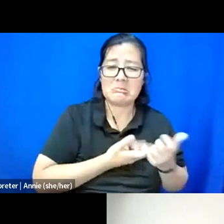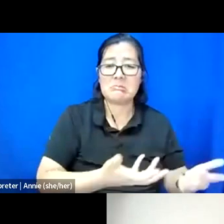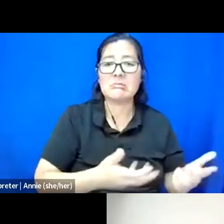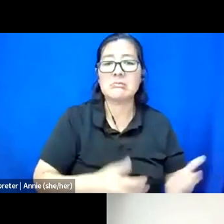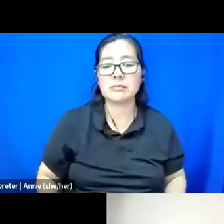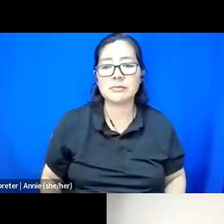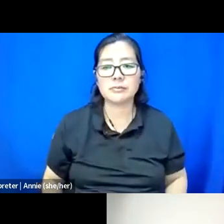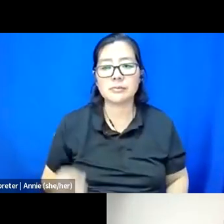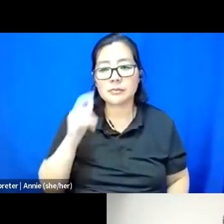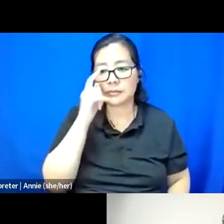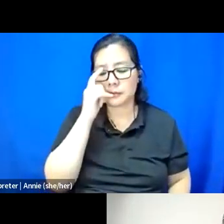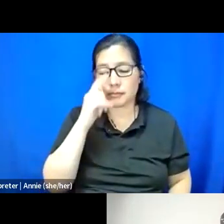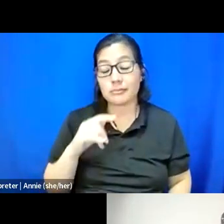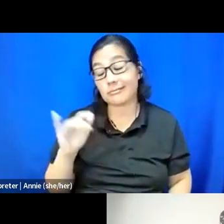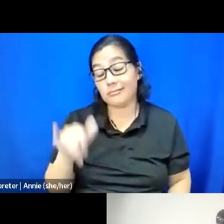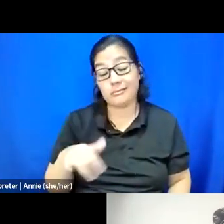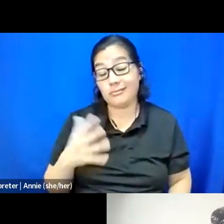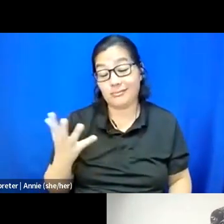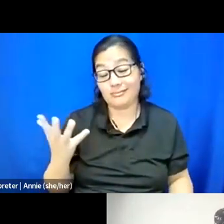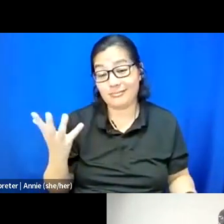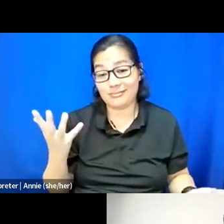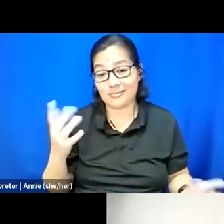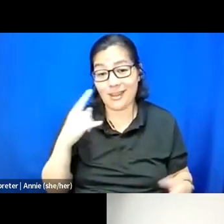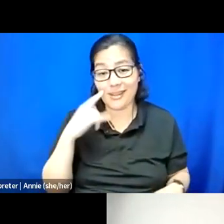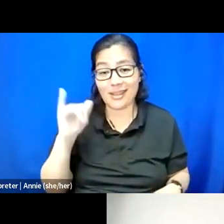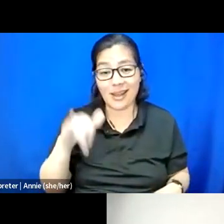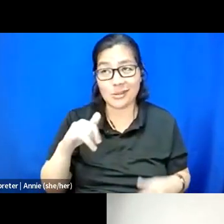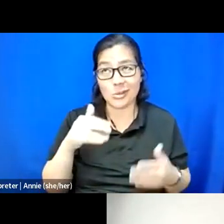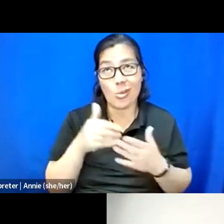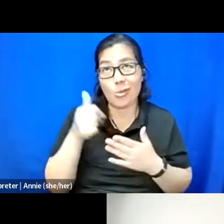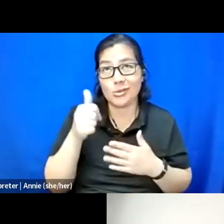Yeah, I think that's the closest I can get to describing